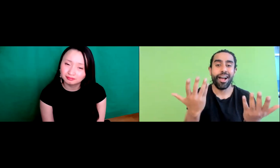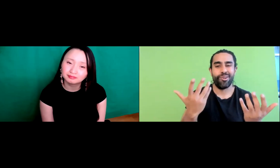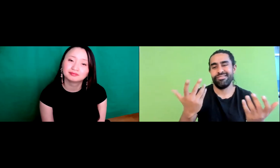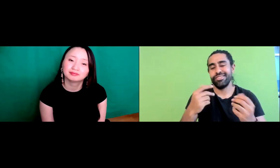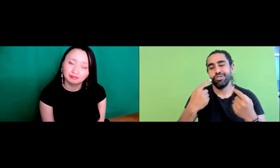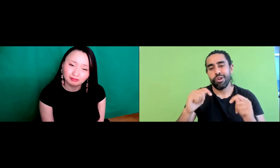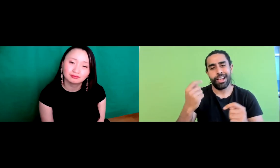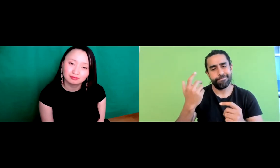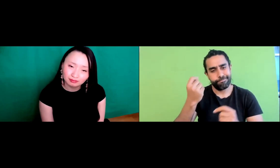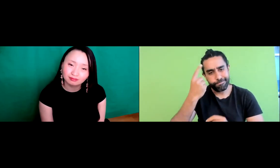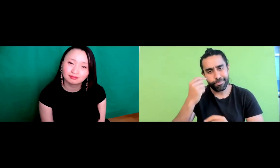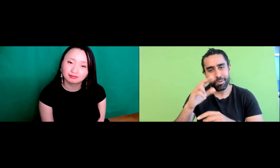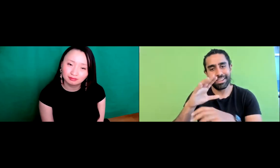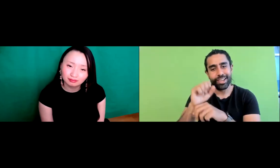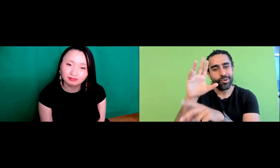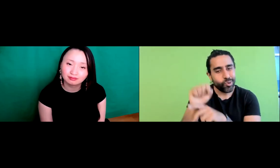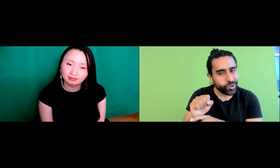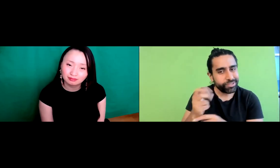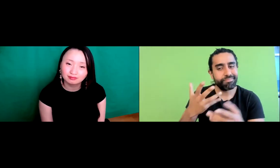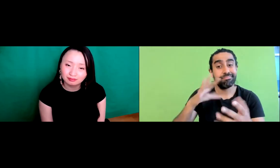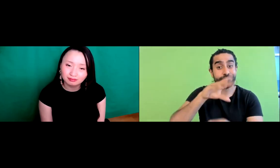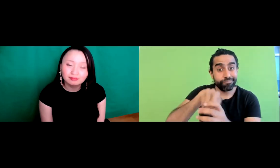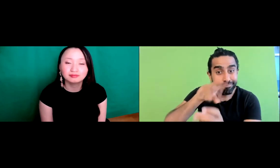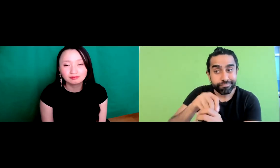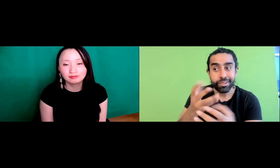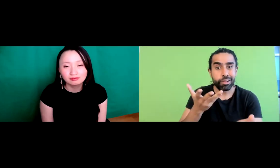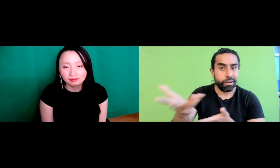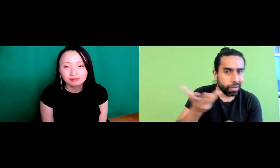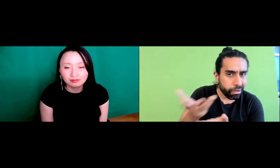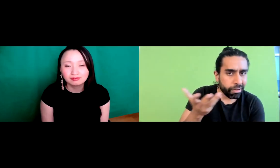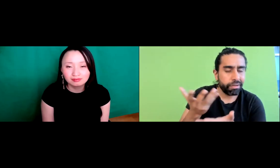offended by the interpreters, maybe facial expressions, expressing that they don't understand